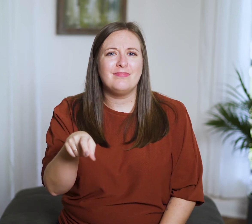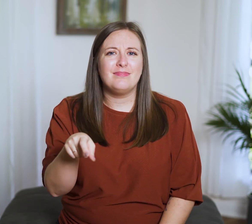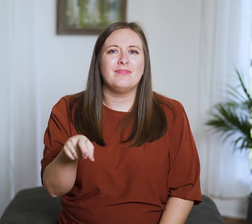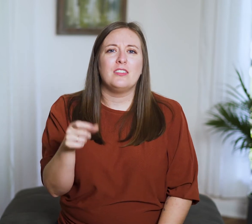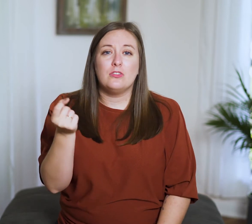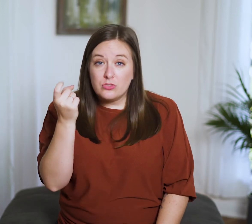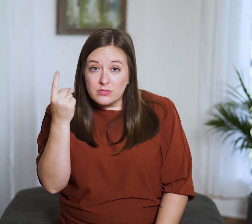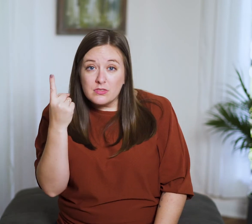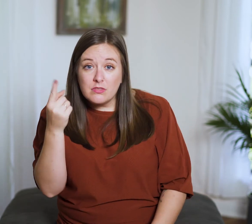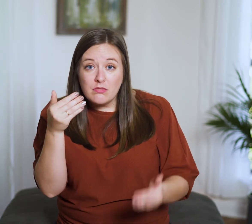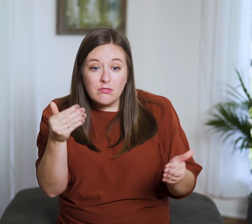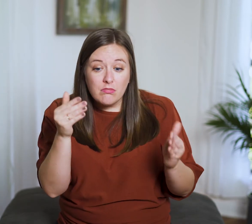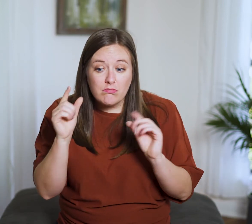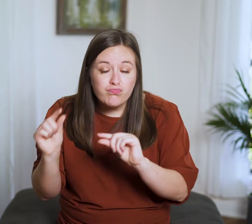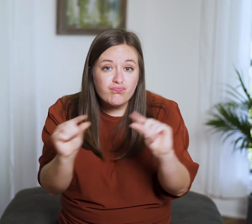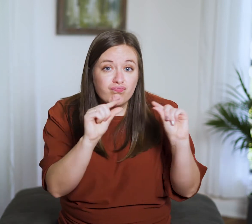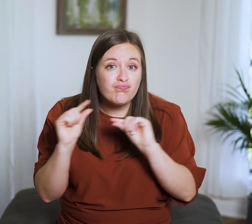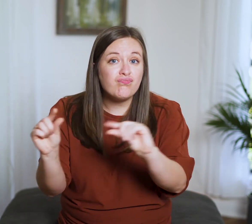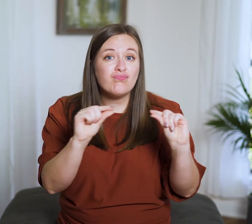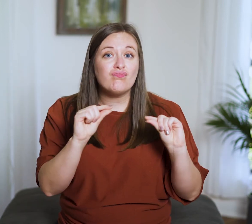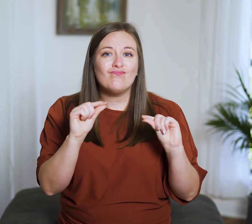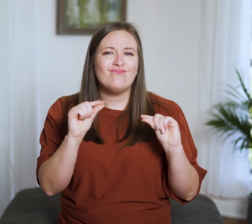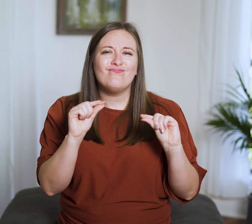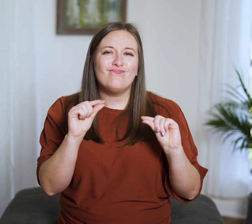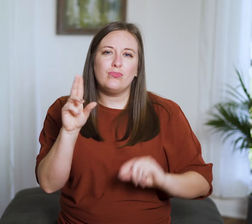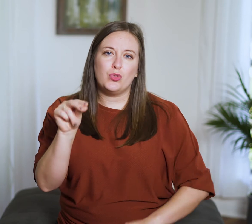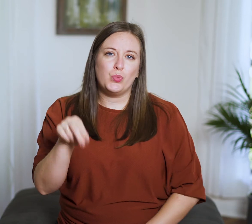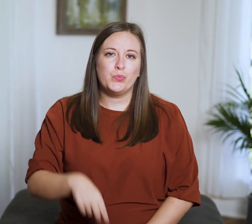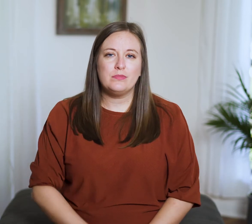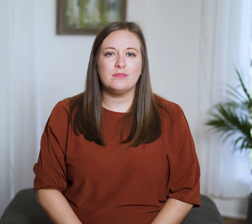but we shouldn’t gossip about the person either.